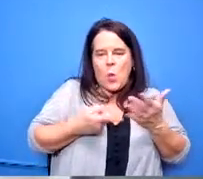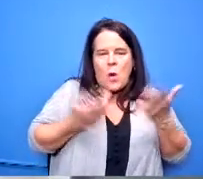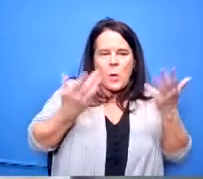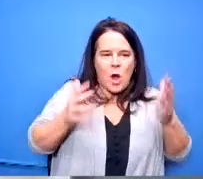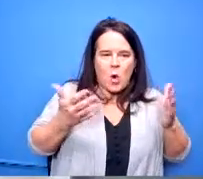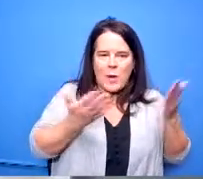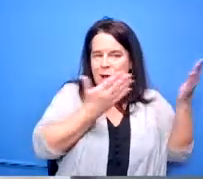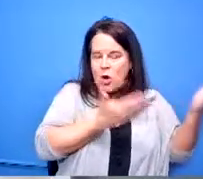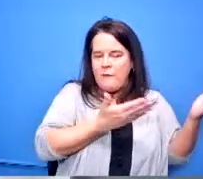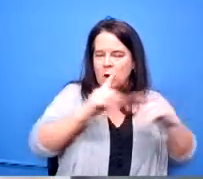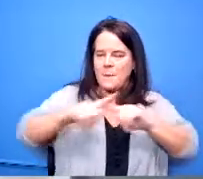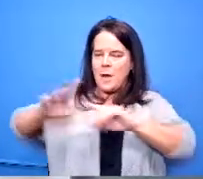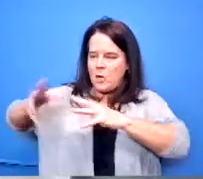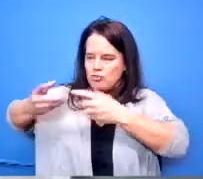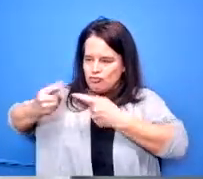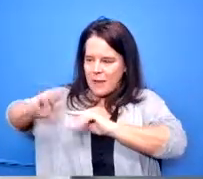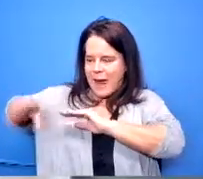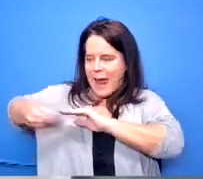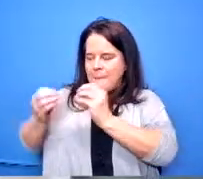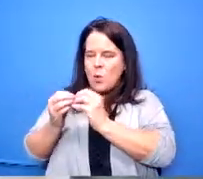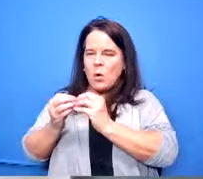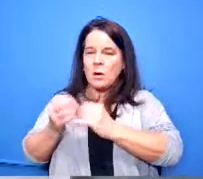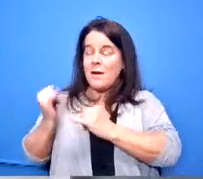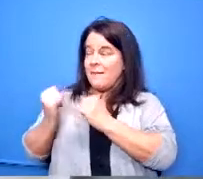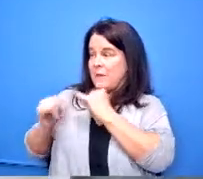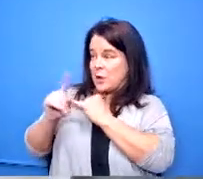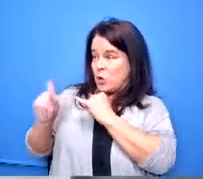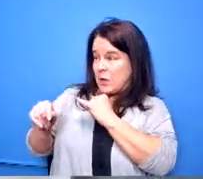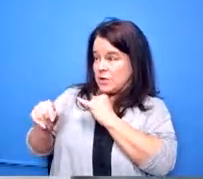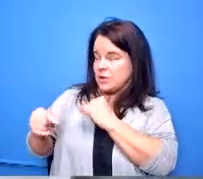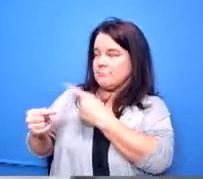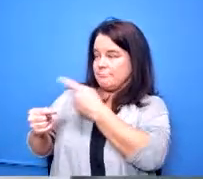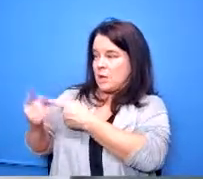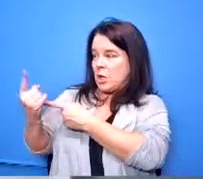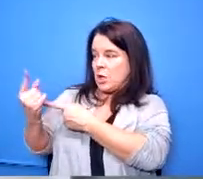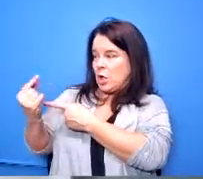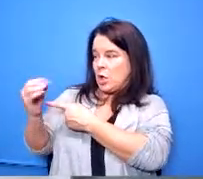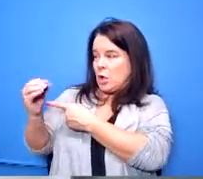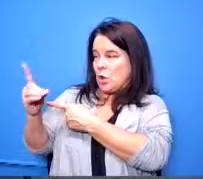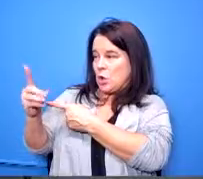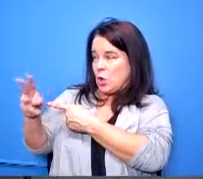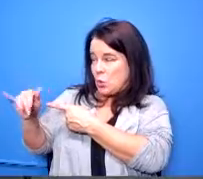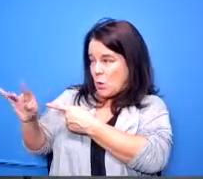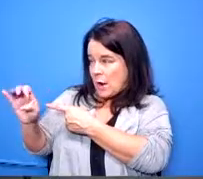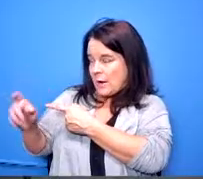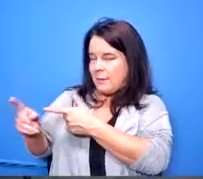other final questions i'll go to dr goodwin first then i'll finish it up with board member samson